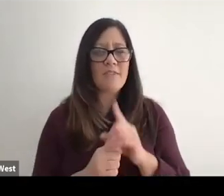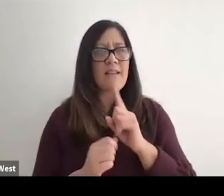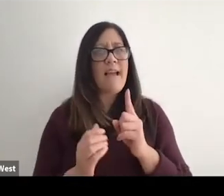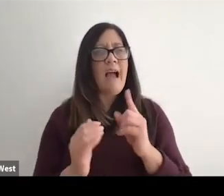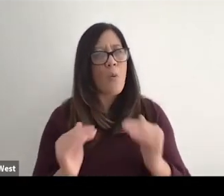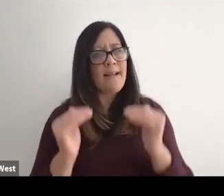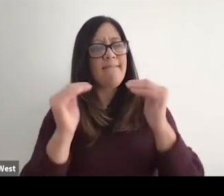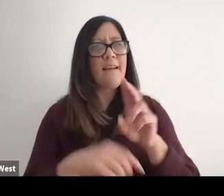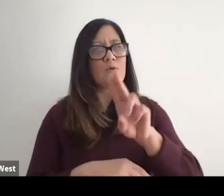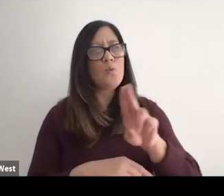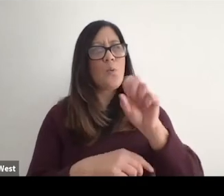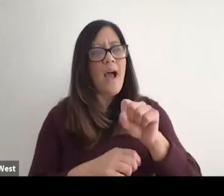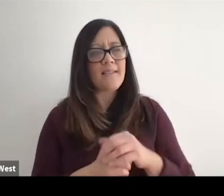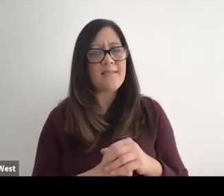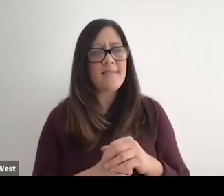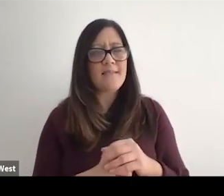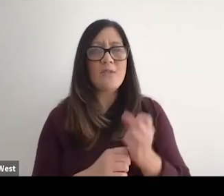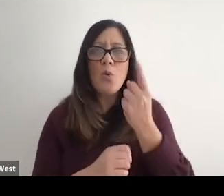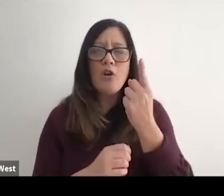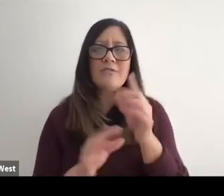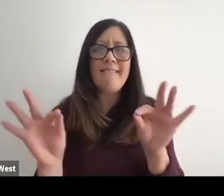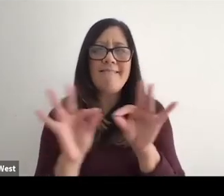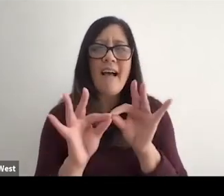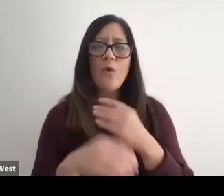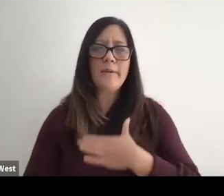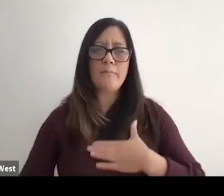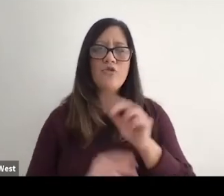United States and understanding the value and appreciation of people with disabilities.